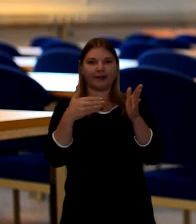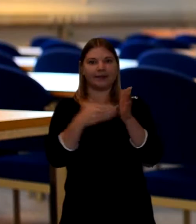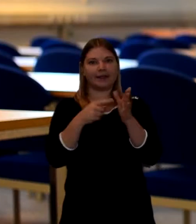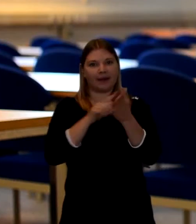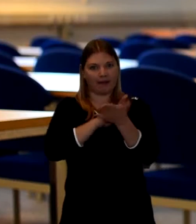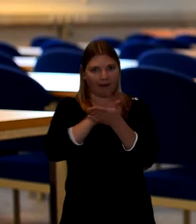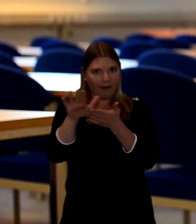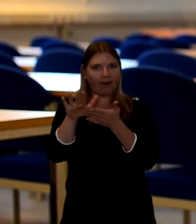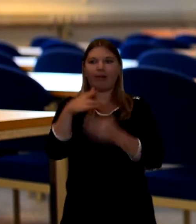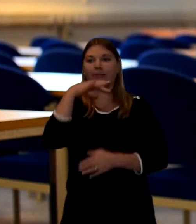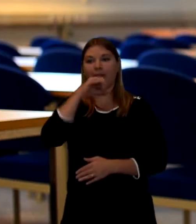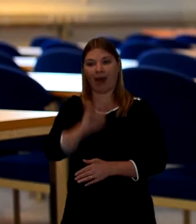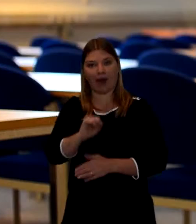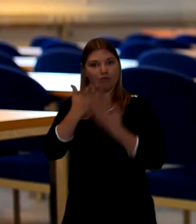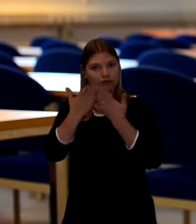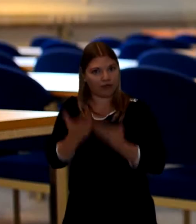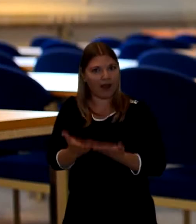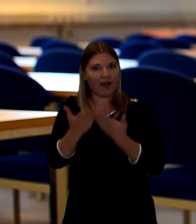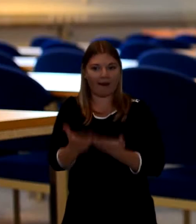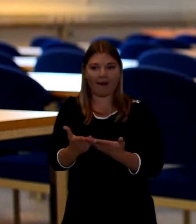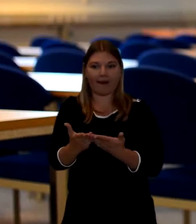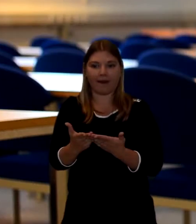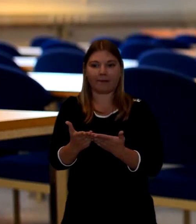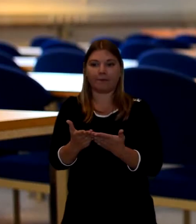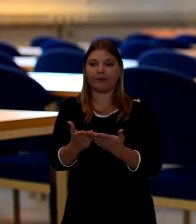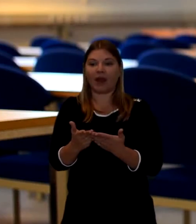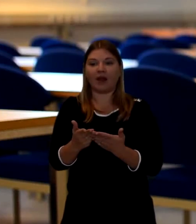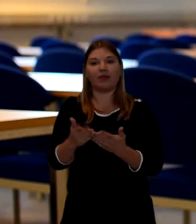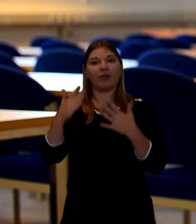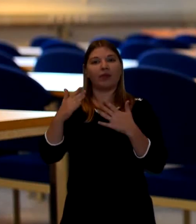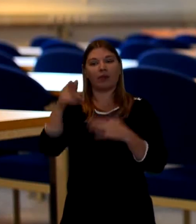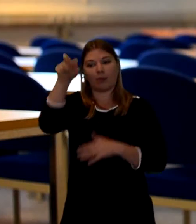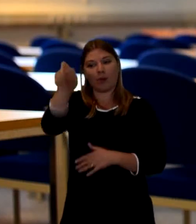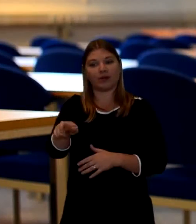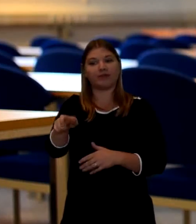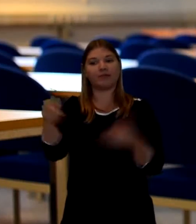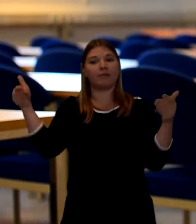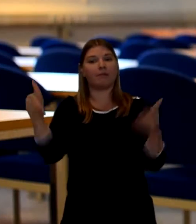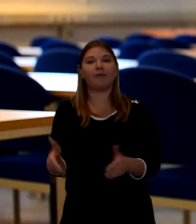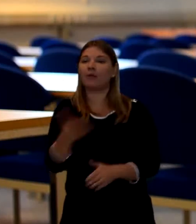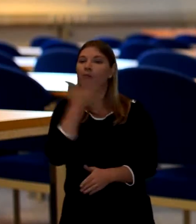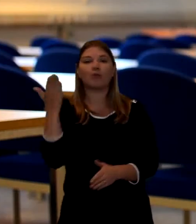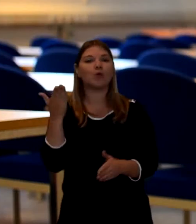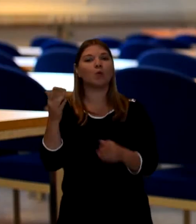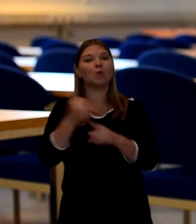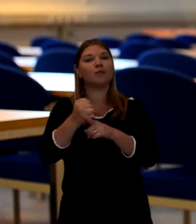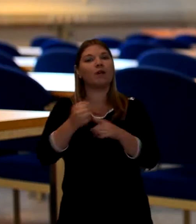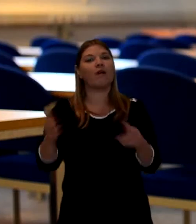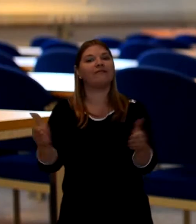The body will be then taken and then buried without a coffin Similar to christian practice where you throw in the soil